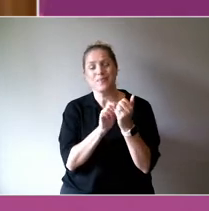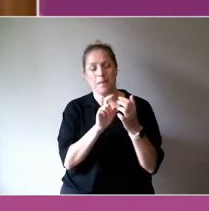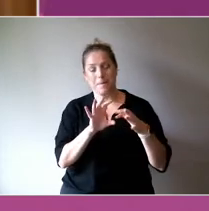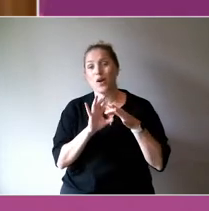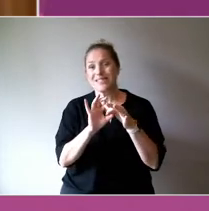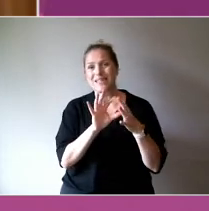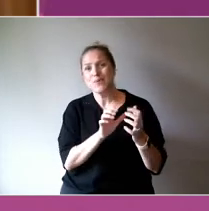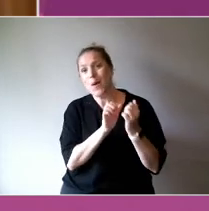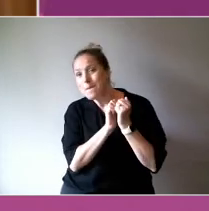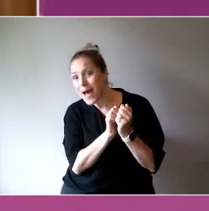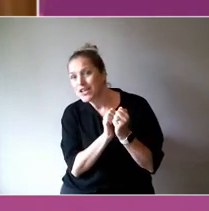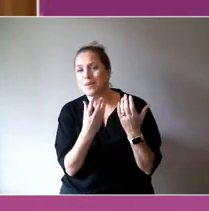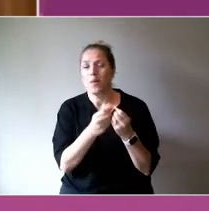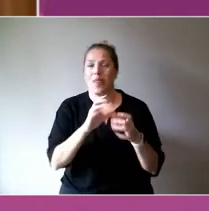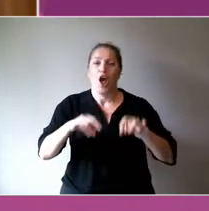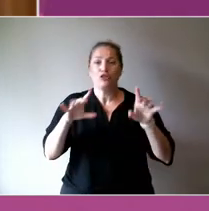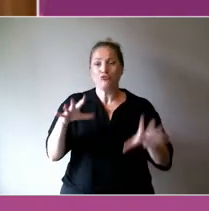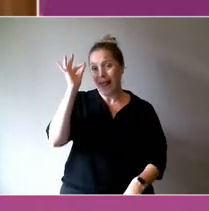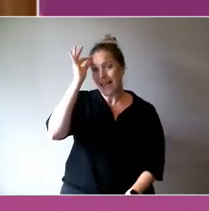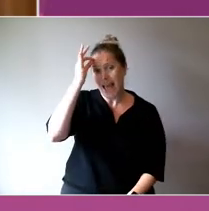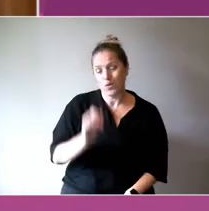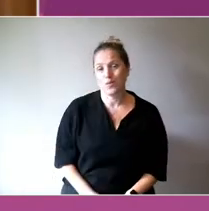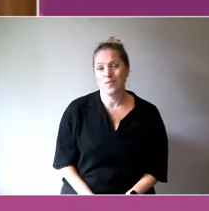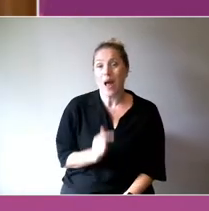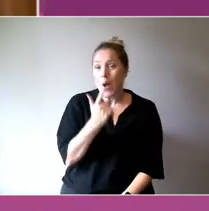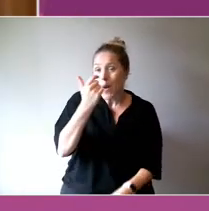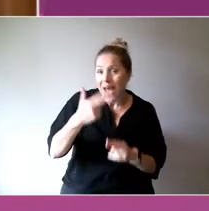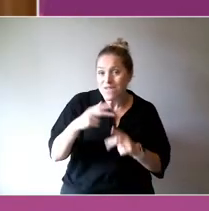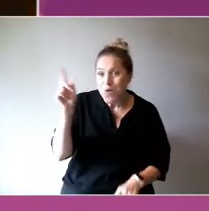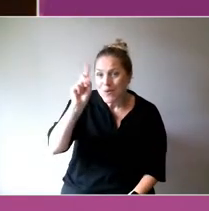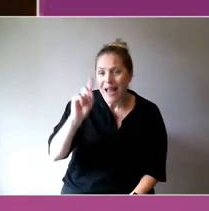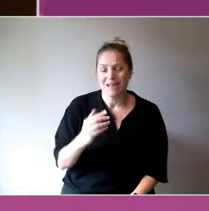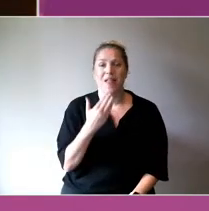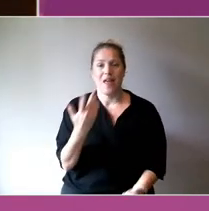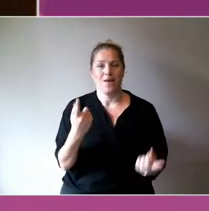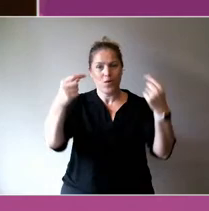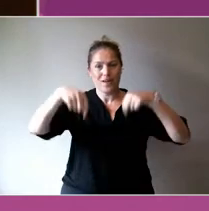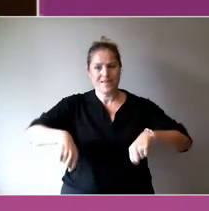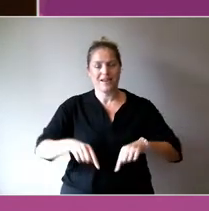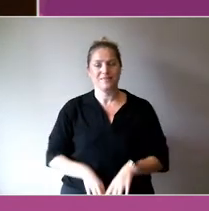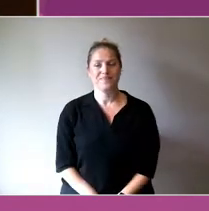I hope things go really well for you today, and welcome to the faculty.